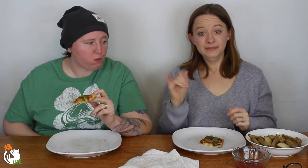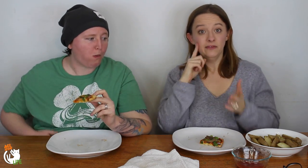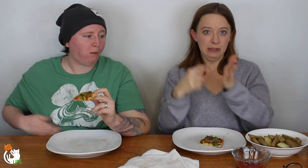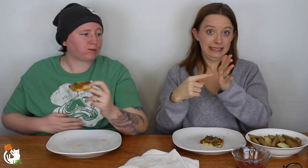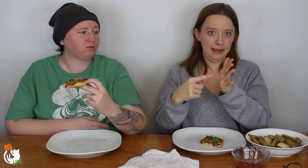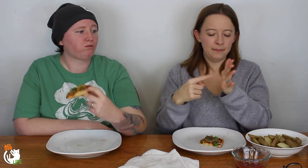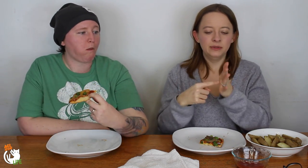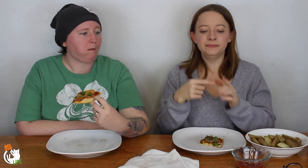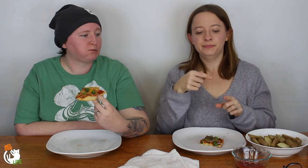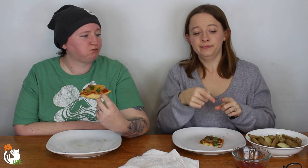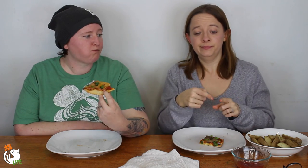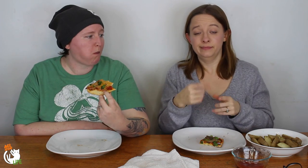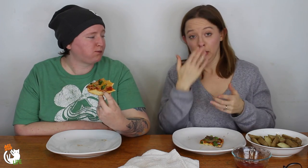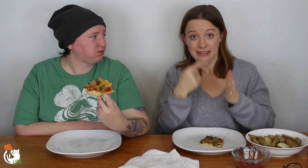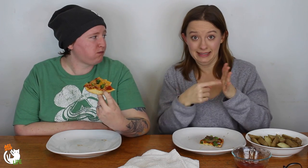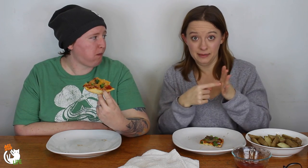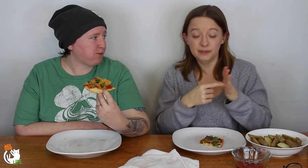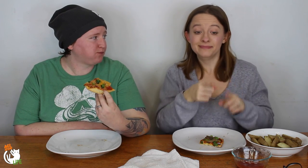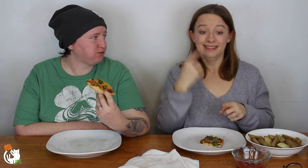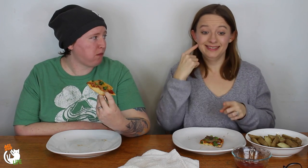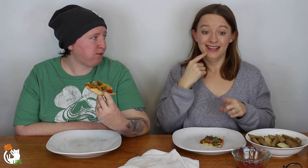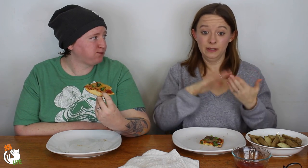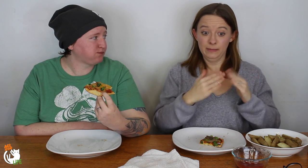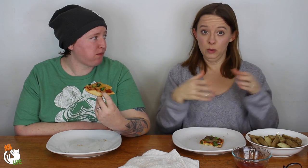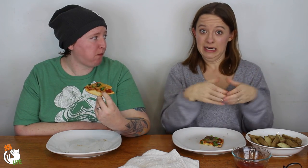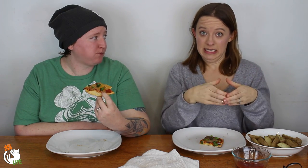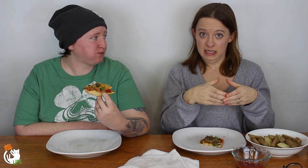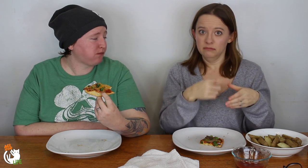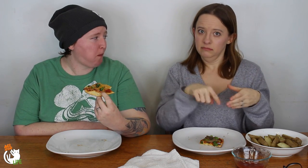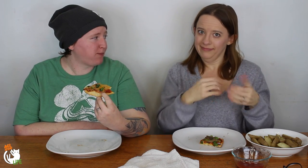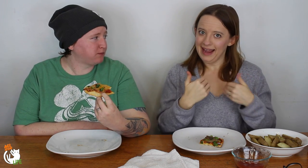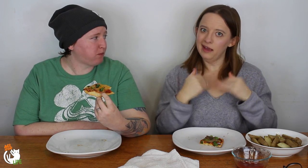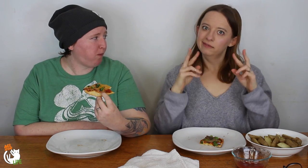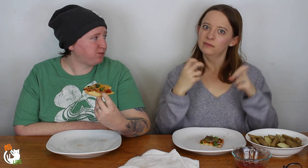So that mean for example, a good example -- is the Deaf community.